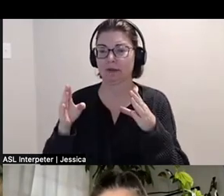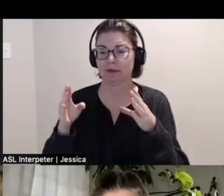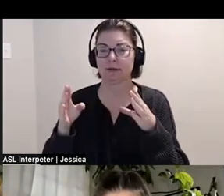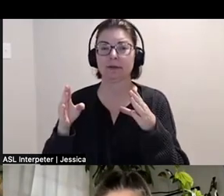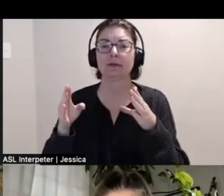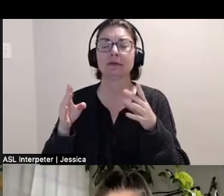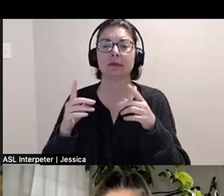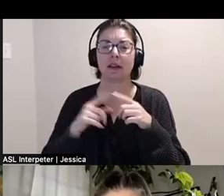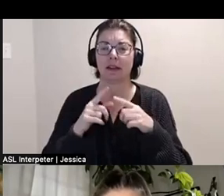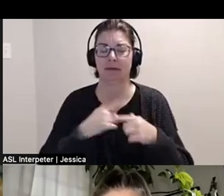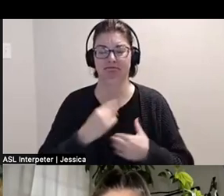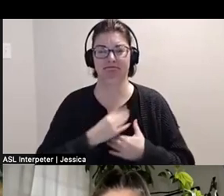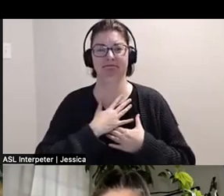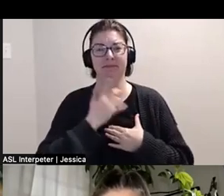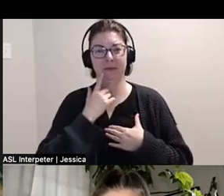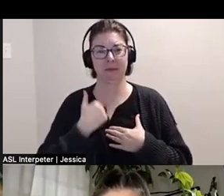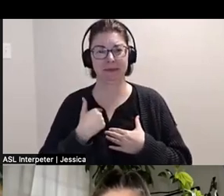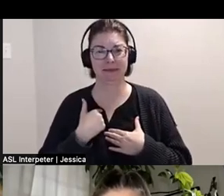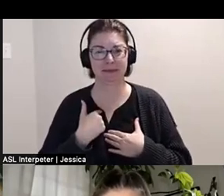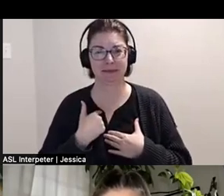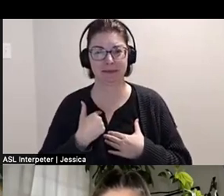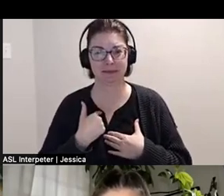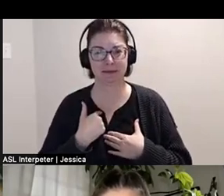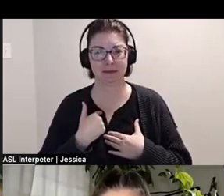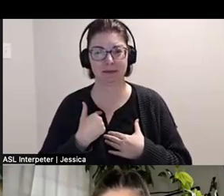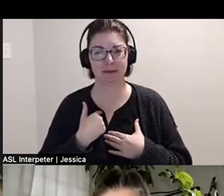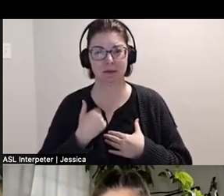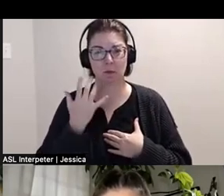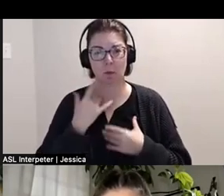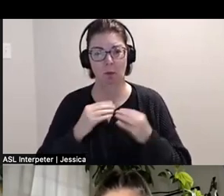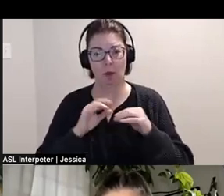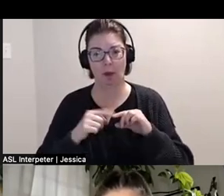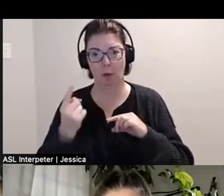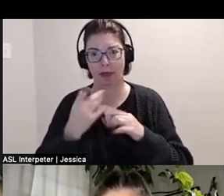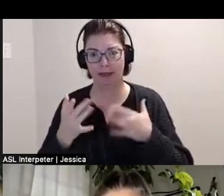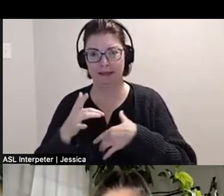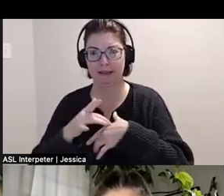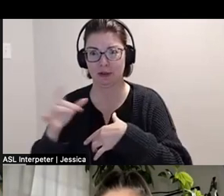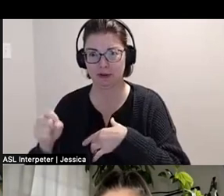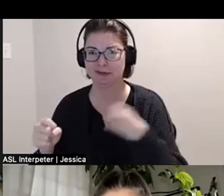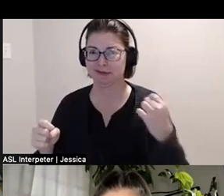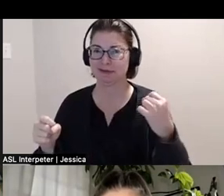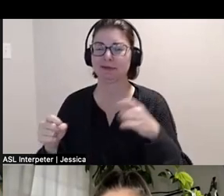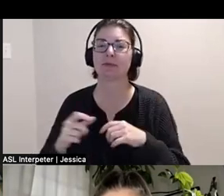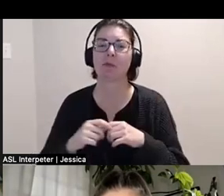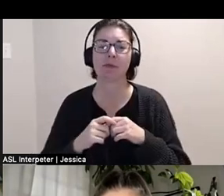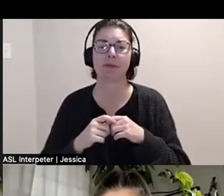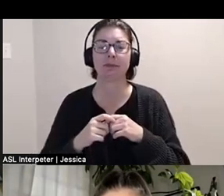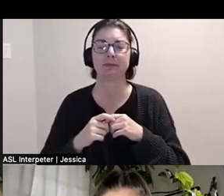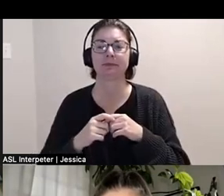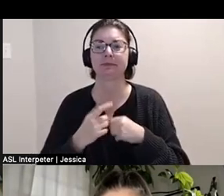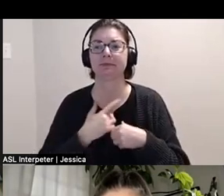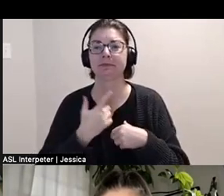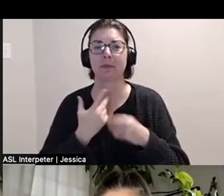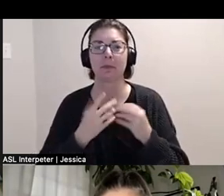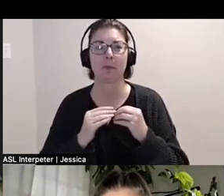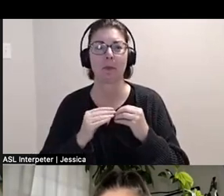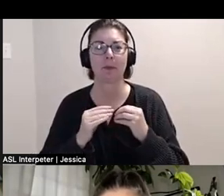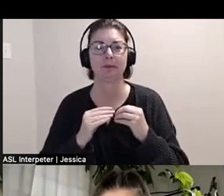I feel like because there was more than one touchable thing in this show, it kind of gave people more of permission,